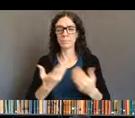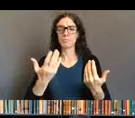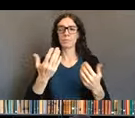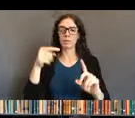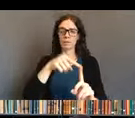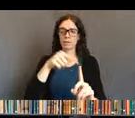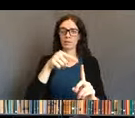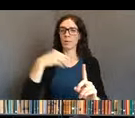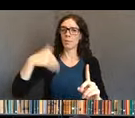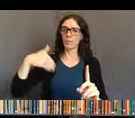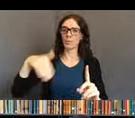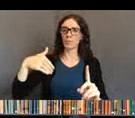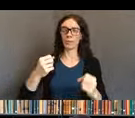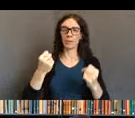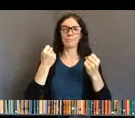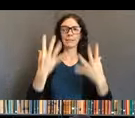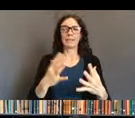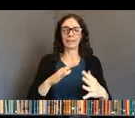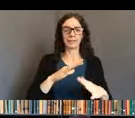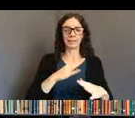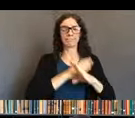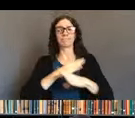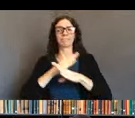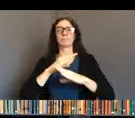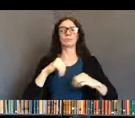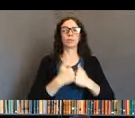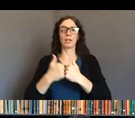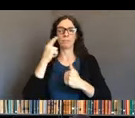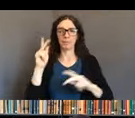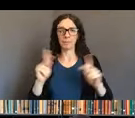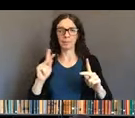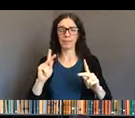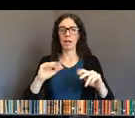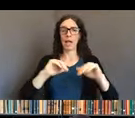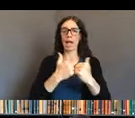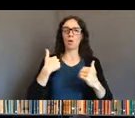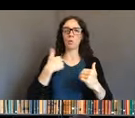So we are honored today to, have a strong involvement